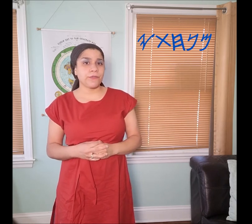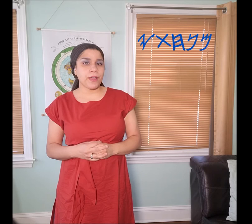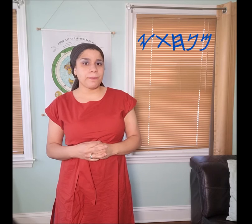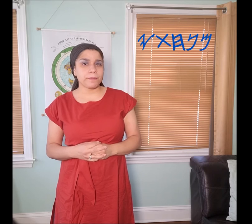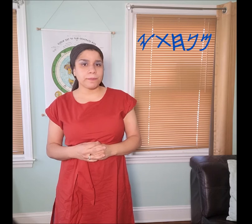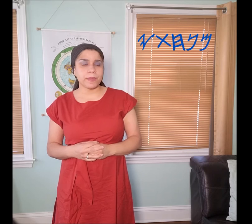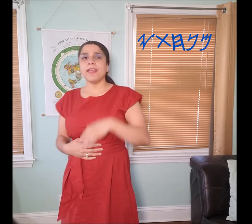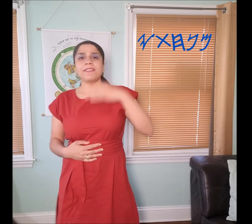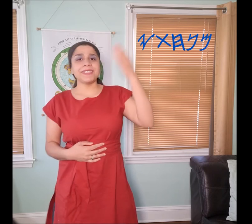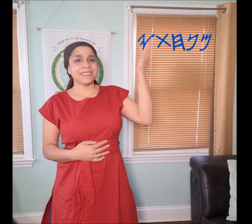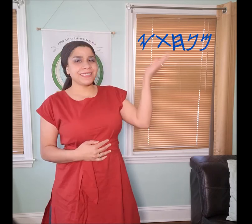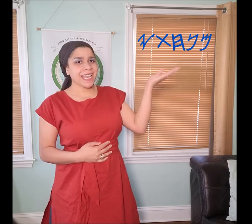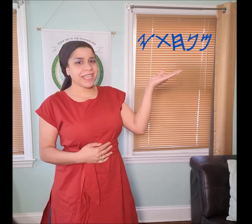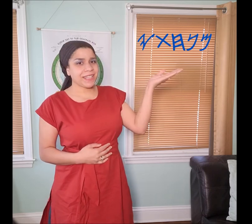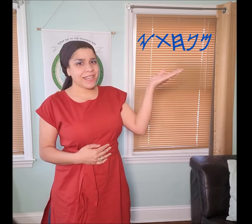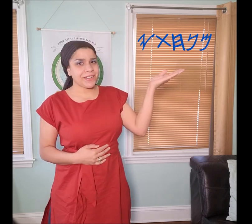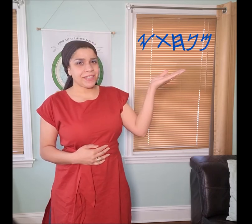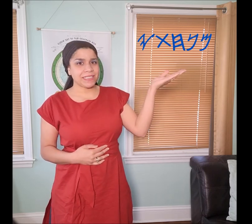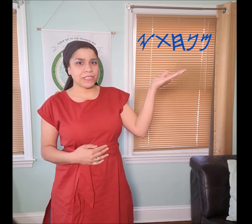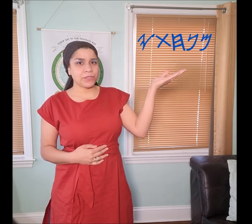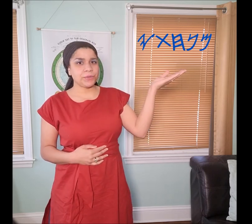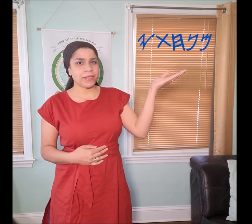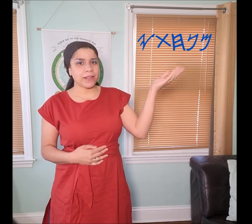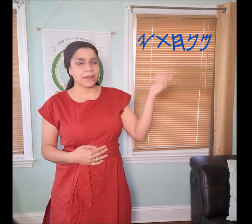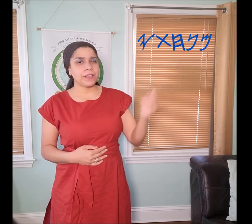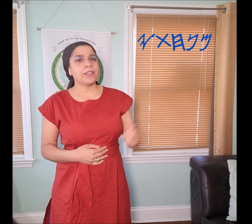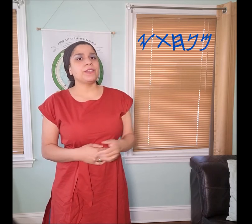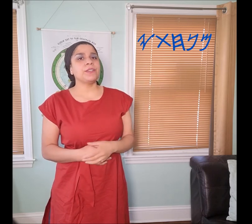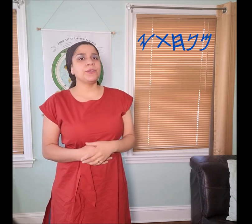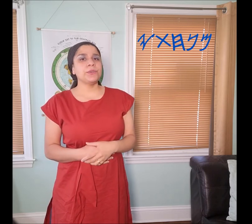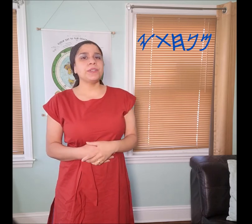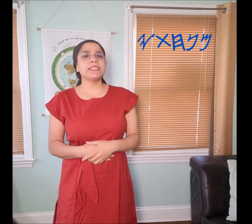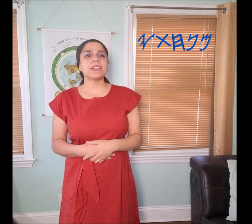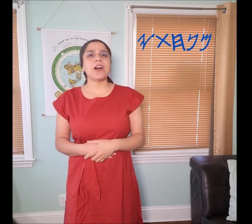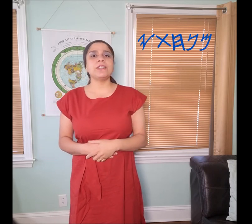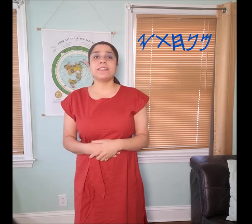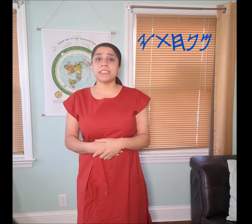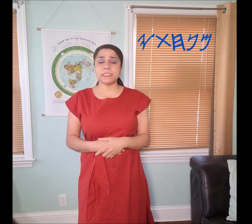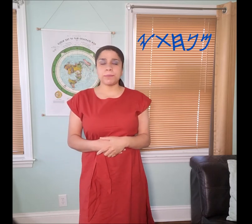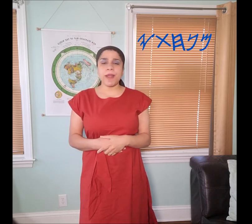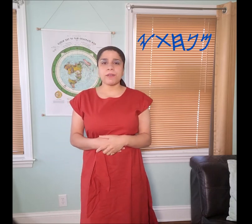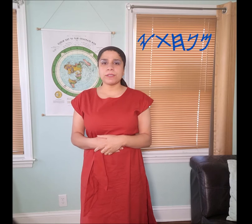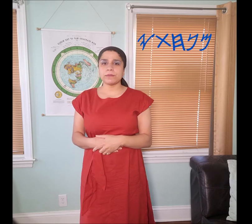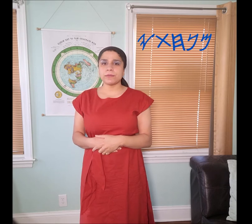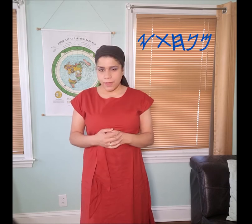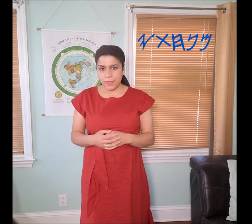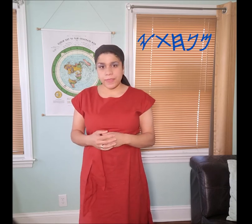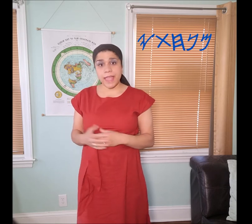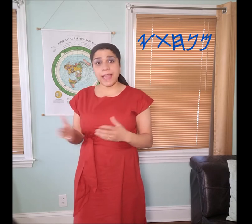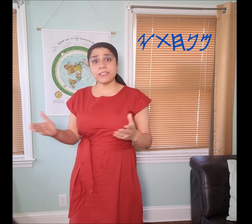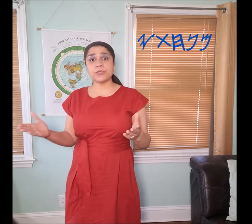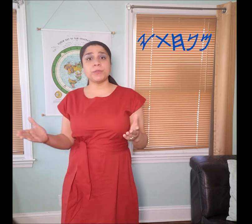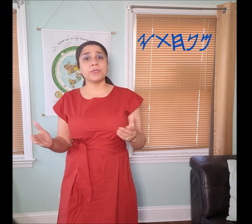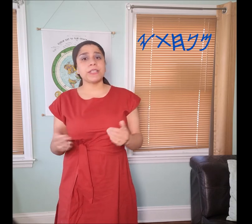from, the second letter is the "𐤍 nun" symbol. The "nun' is called the sprout, the attributes